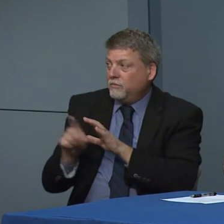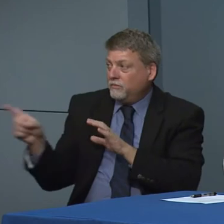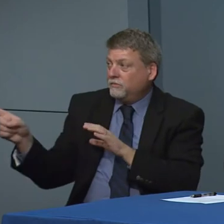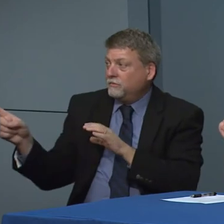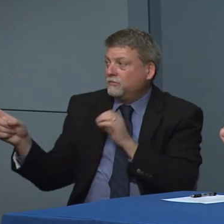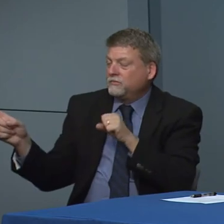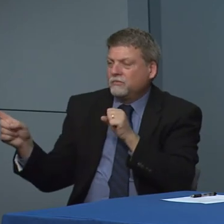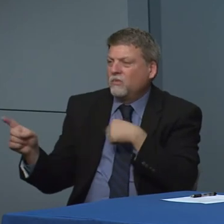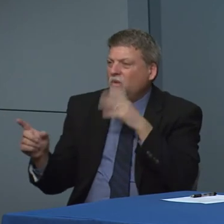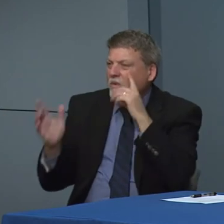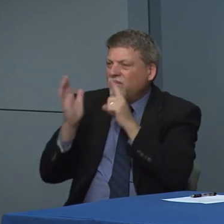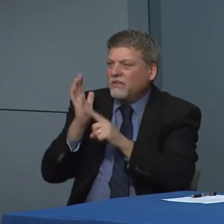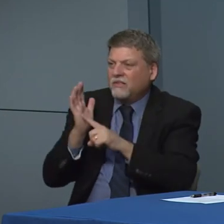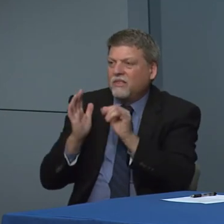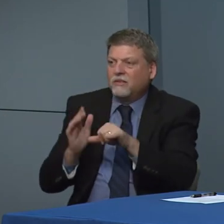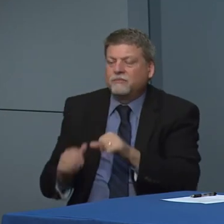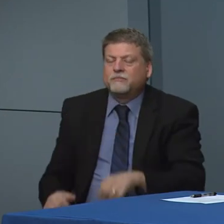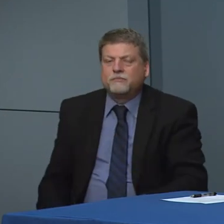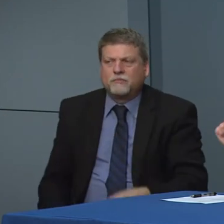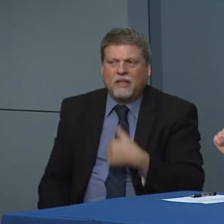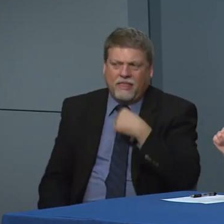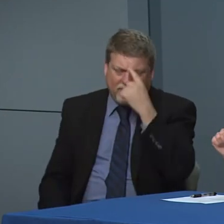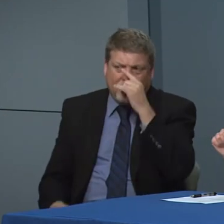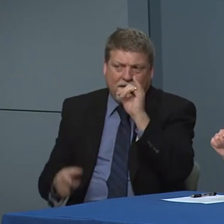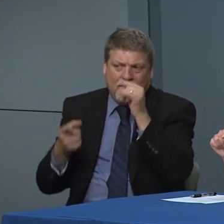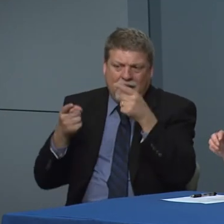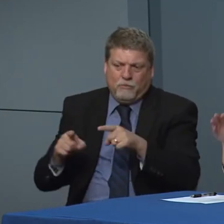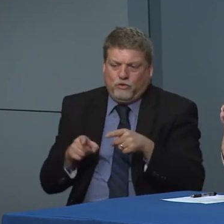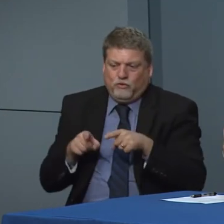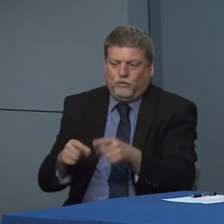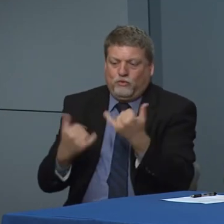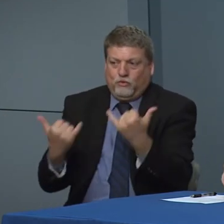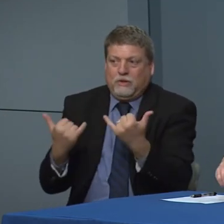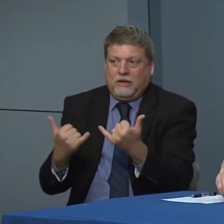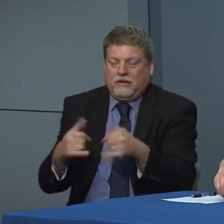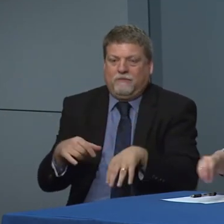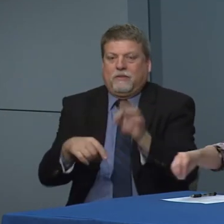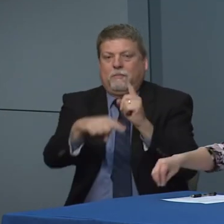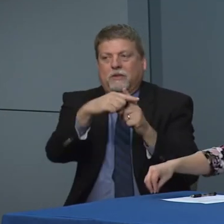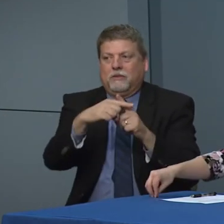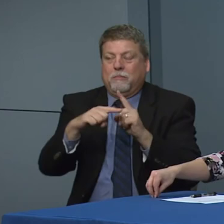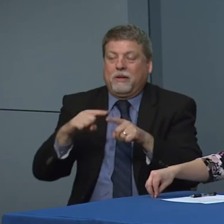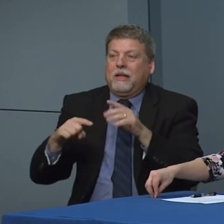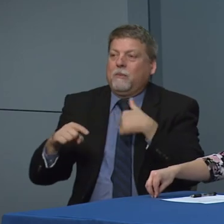That has confirmed that, but it is that you're the cadence of it. Yes, I'm pretty sure that happened over the course of did